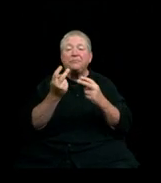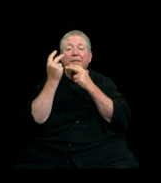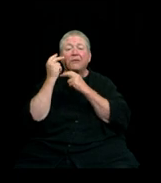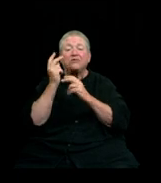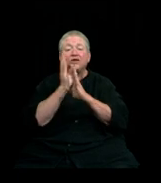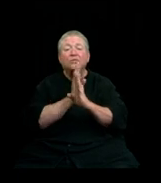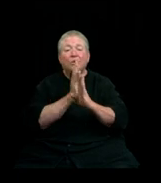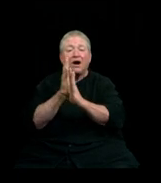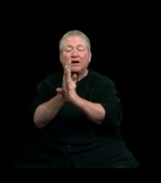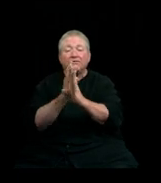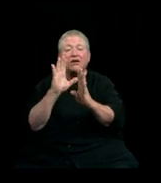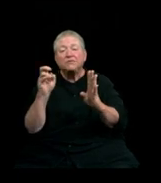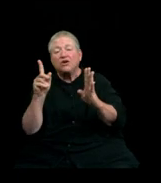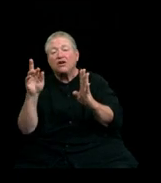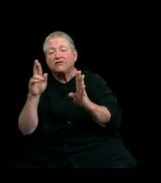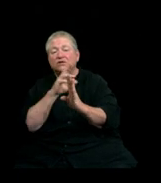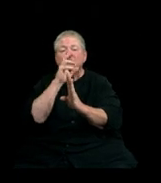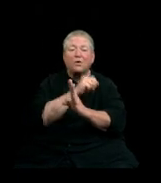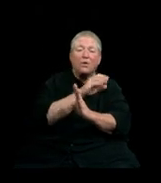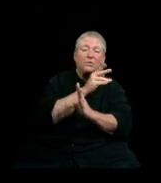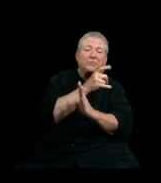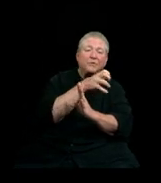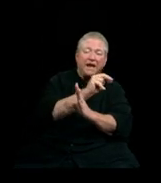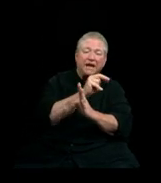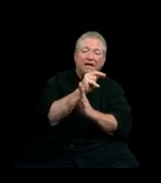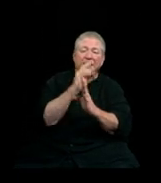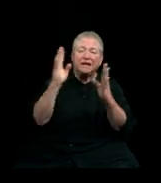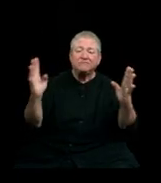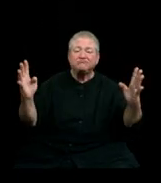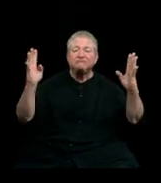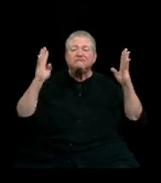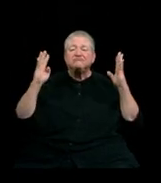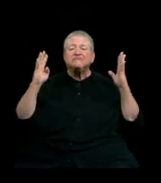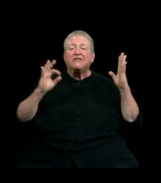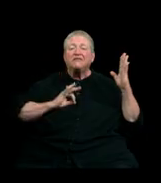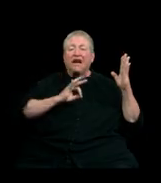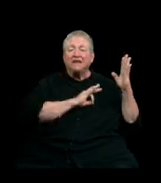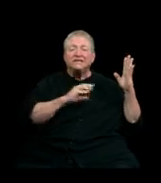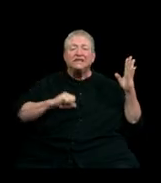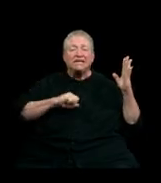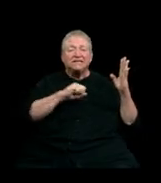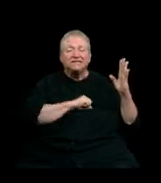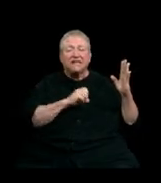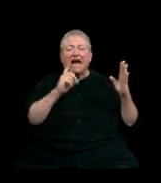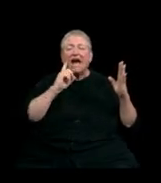through a corridor of cheering faculty and staff. Usually graduates place their memorabilia –